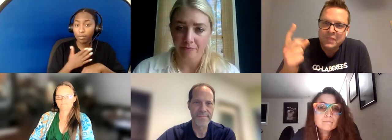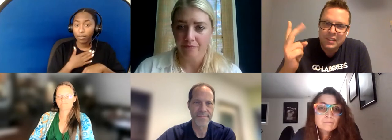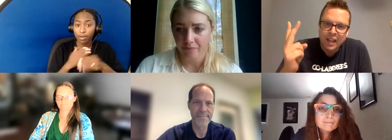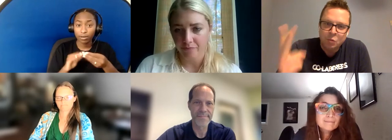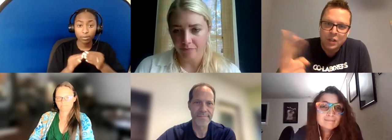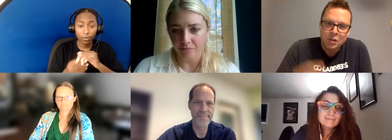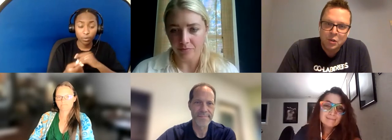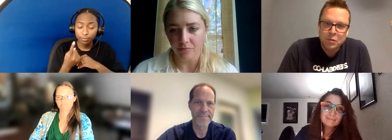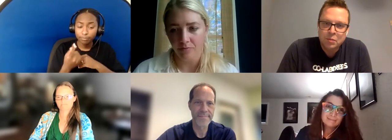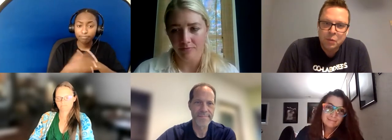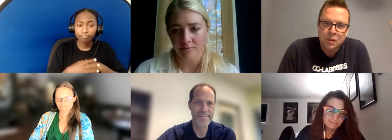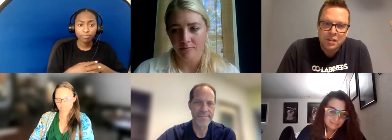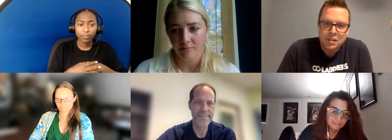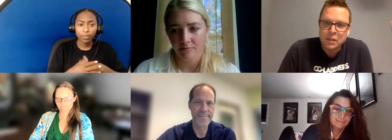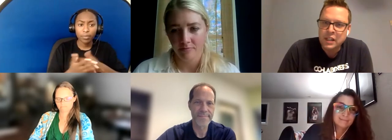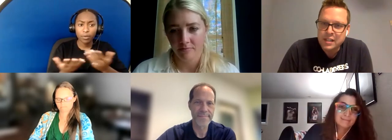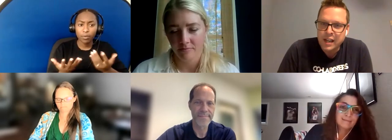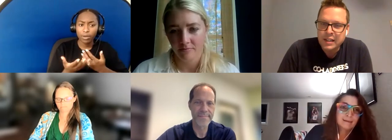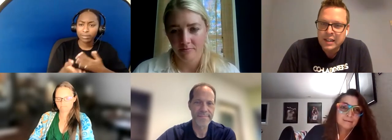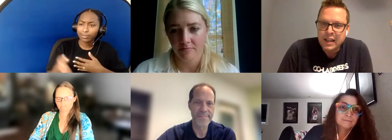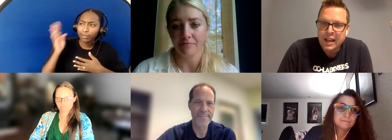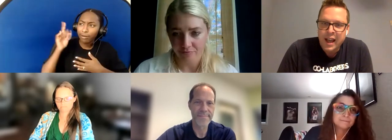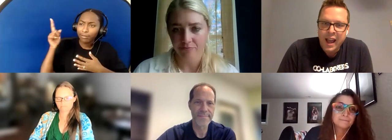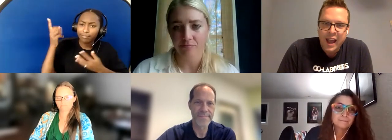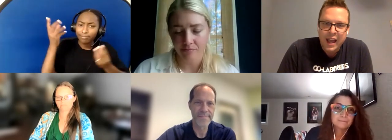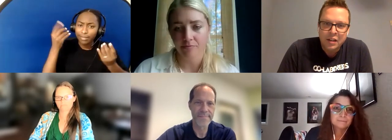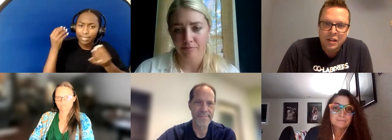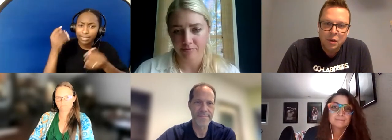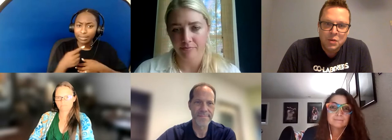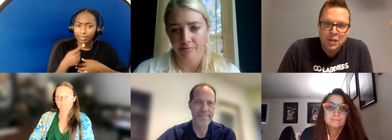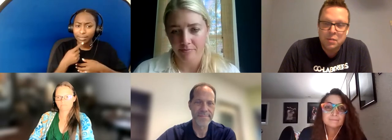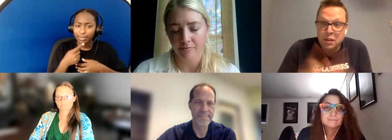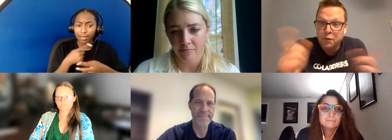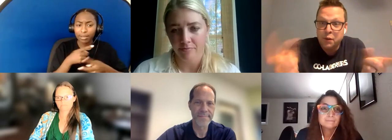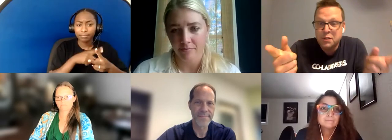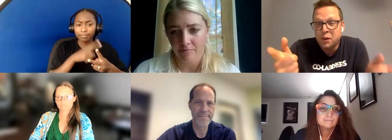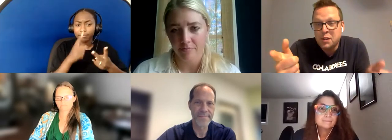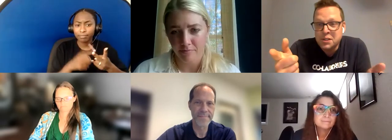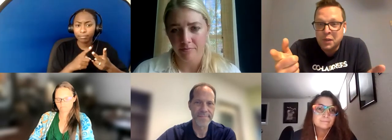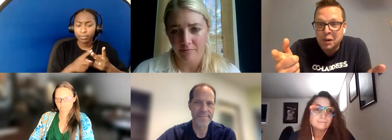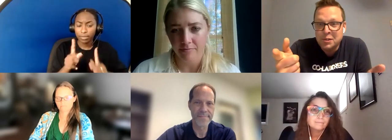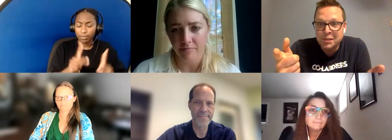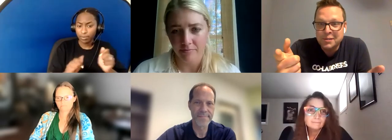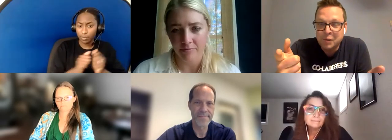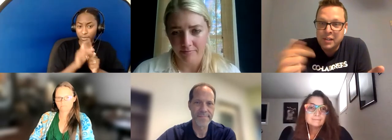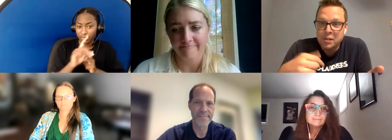"and what do people with disabilities say?" Those ought to be the first voices we go to, right?